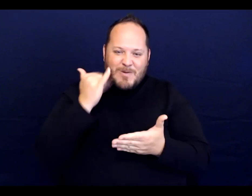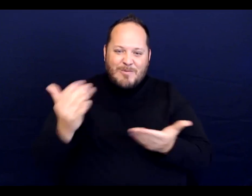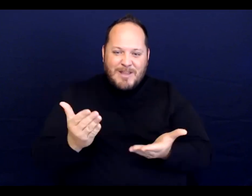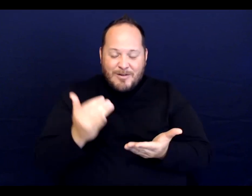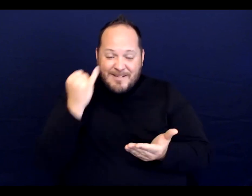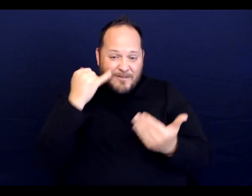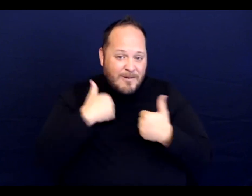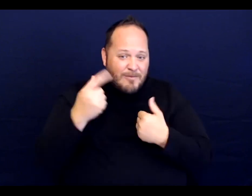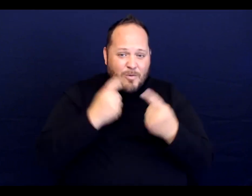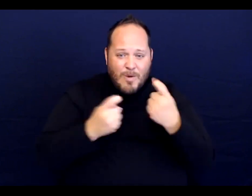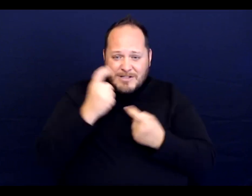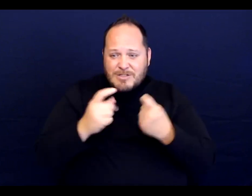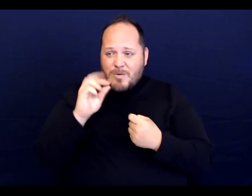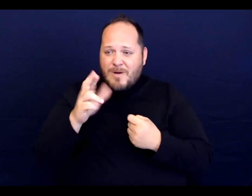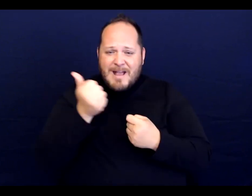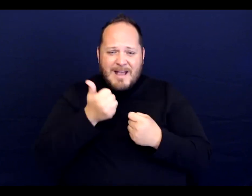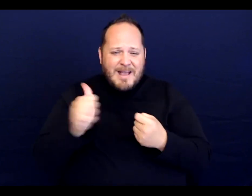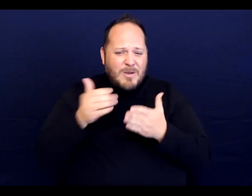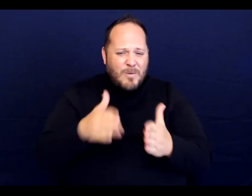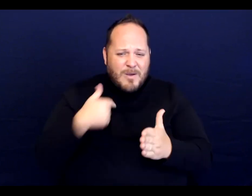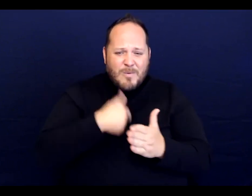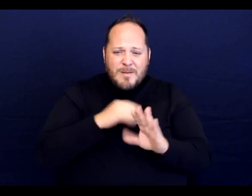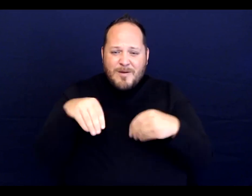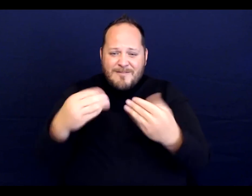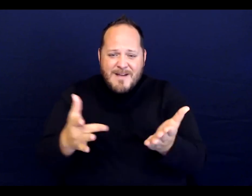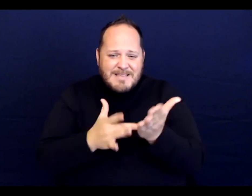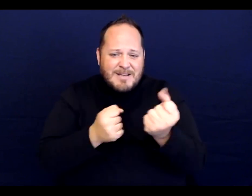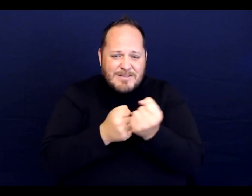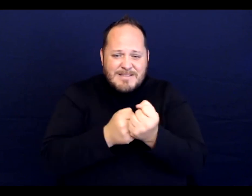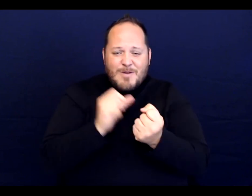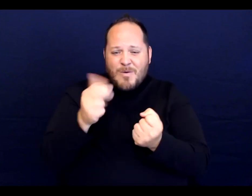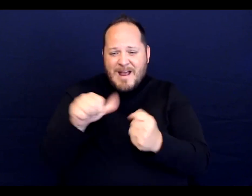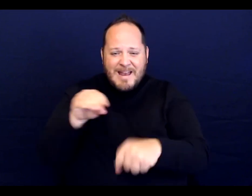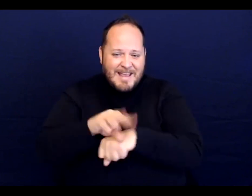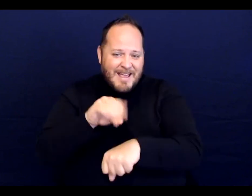or any ways that you can provide technical assistance or guidance, we're happy to help.